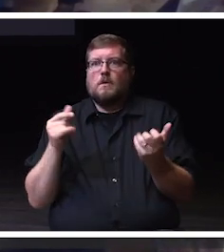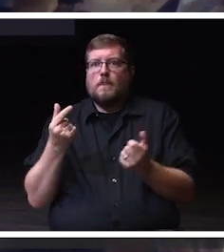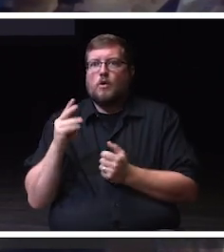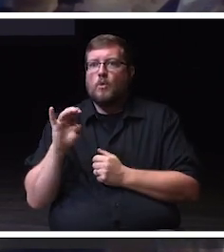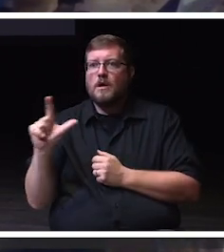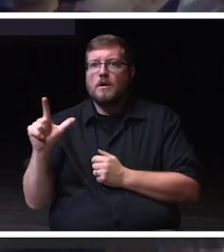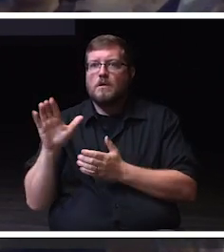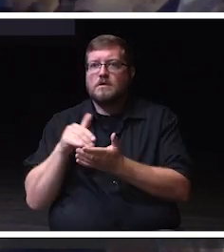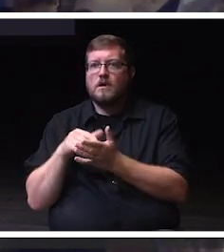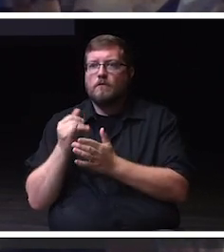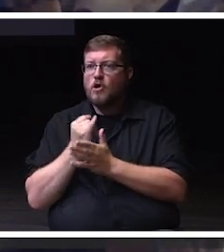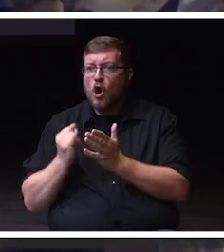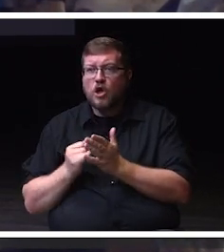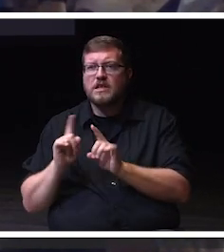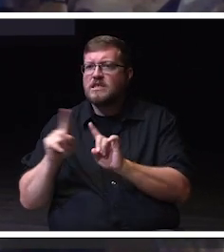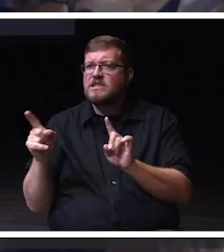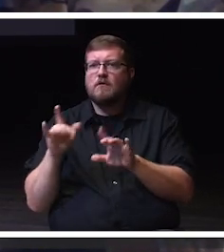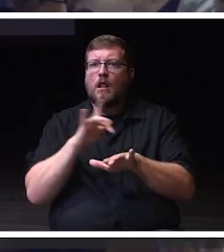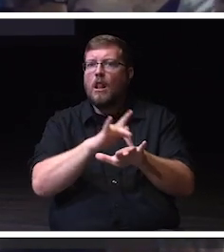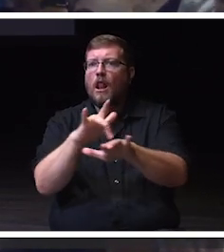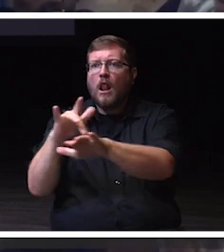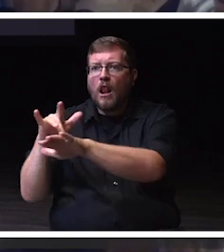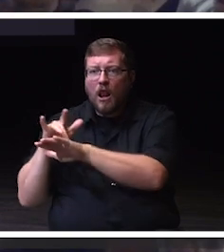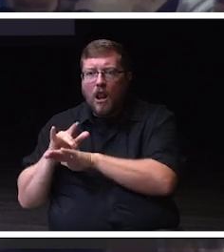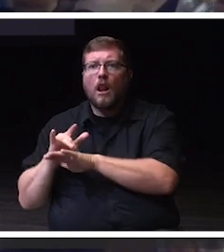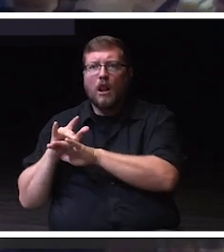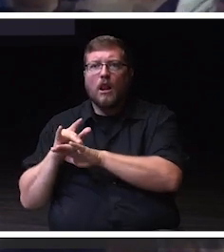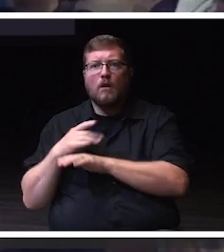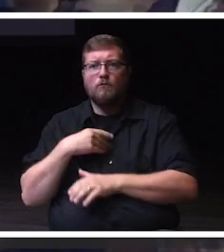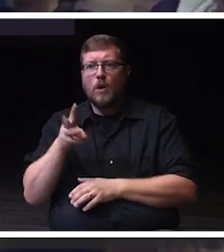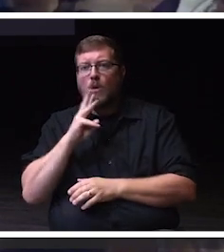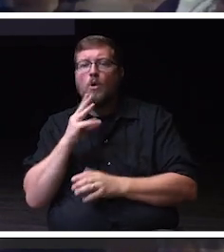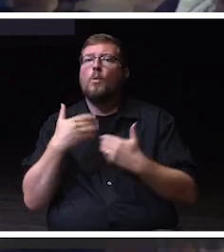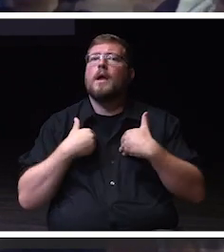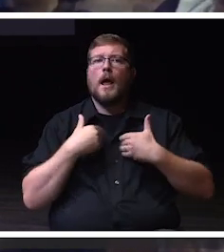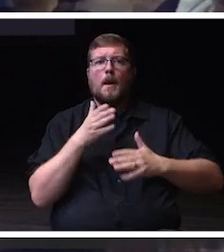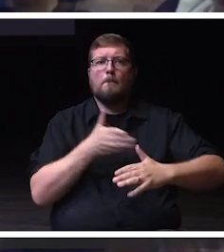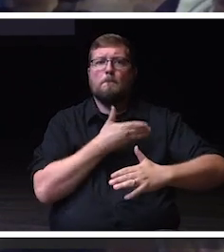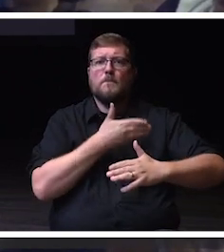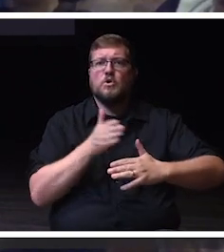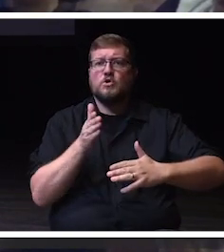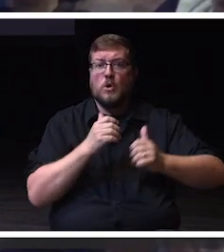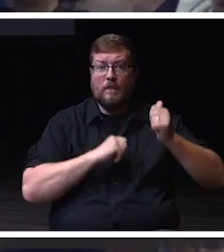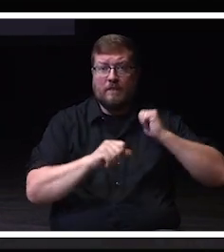so campus, everything from musical theater camp to E-Sports and everything in between.